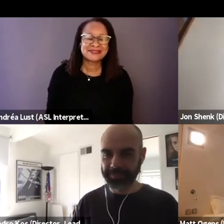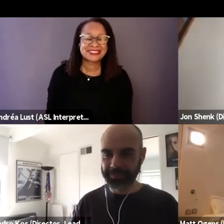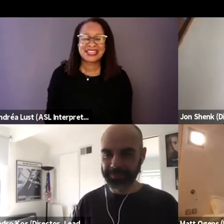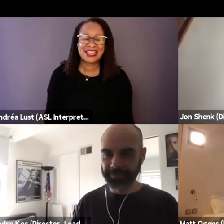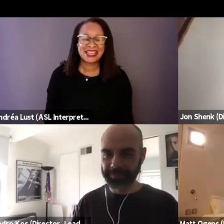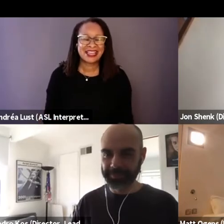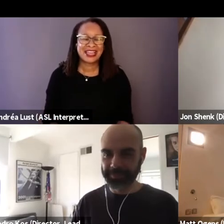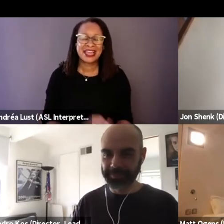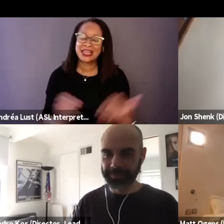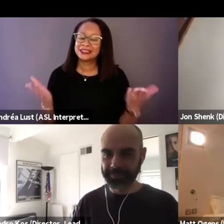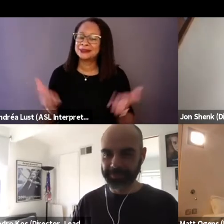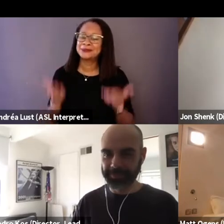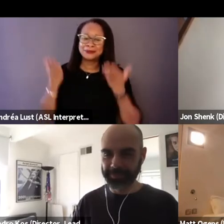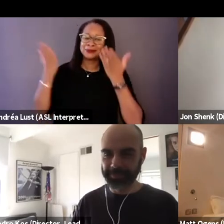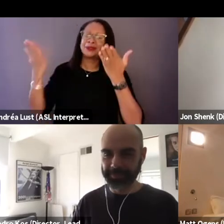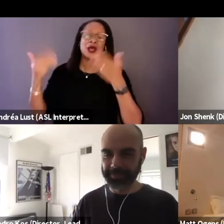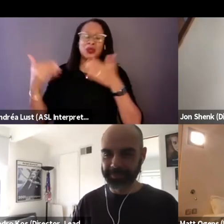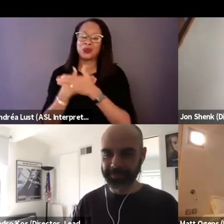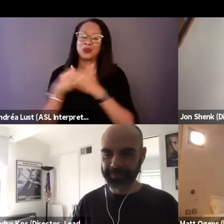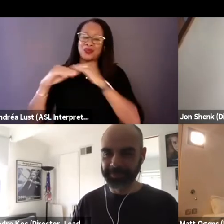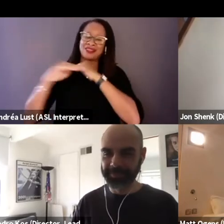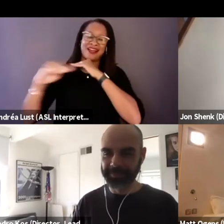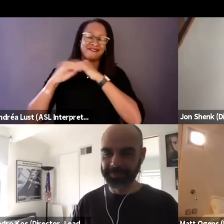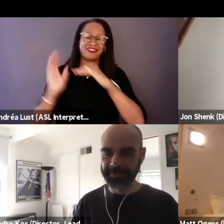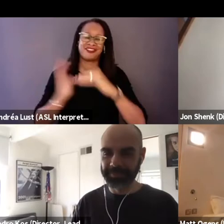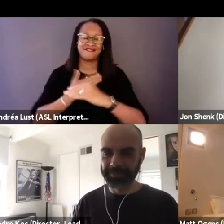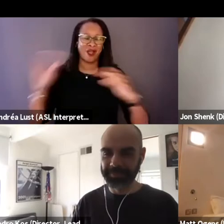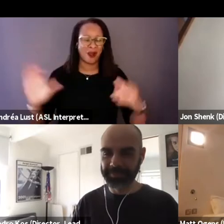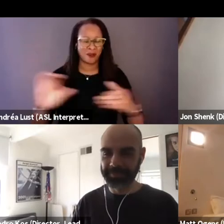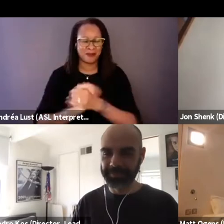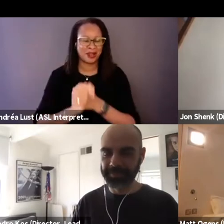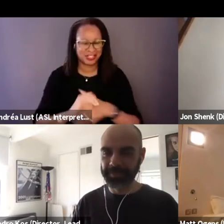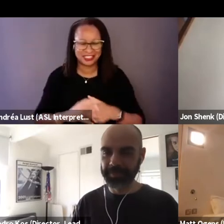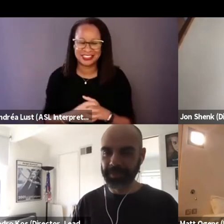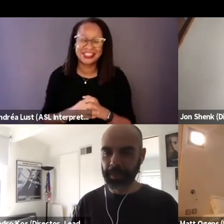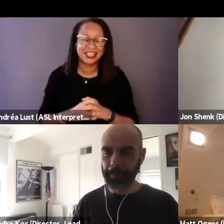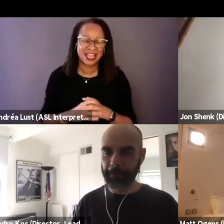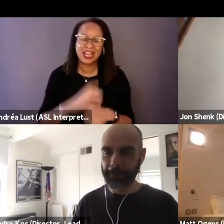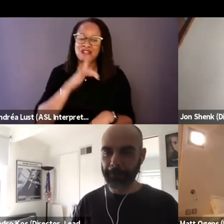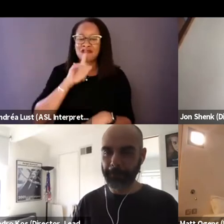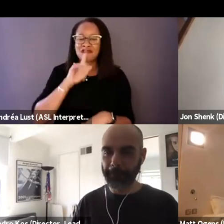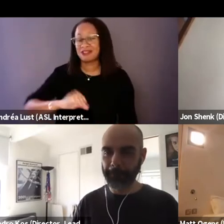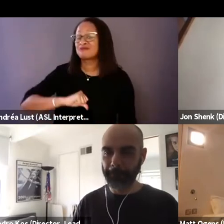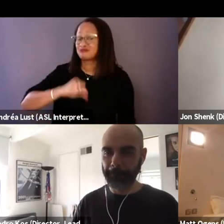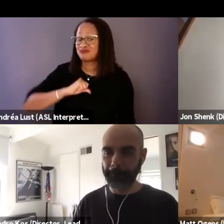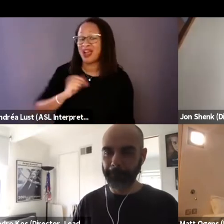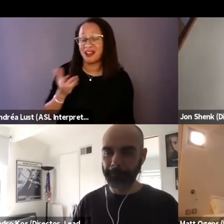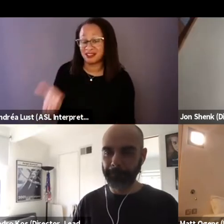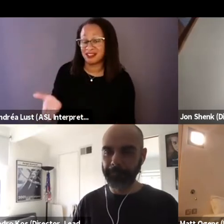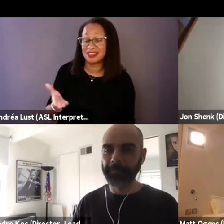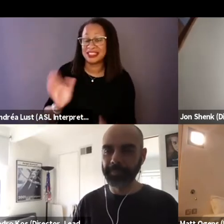uplifting and we're really, really proud of this film, really, really proud.